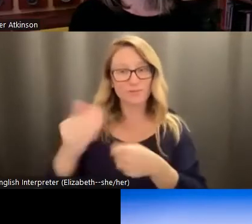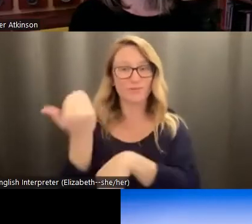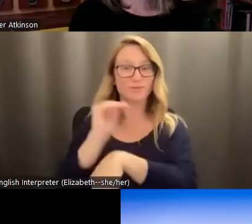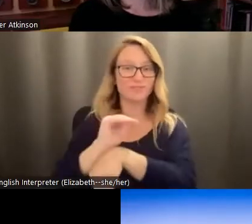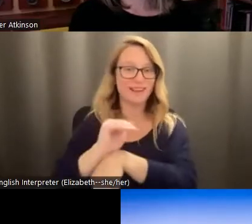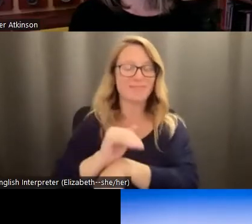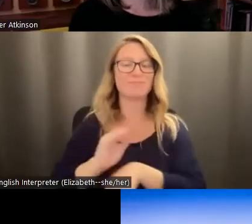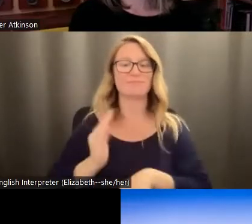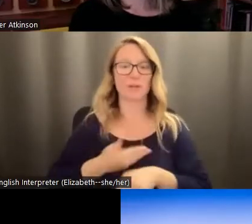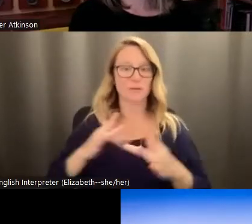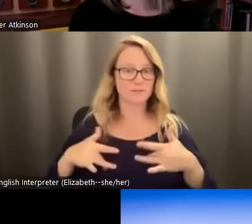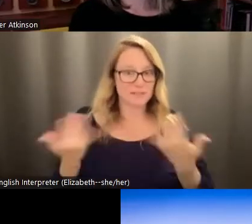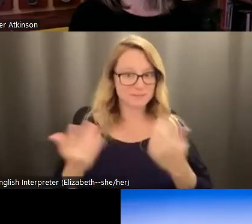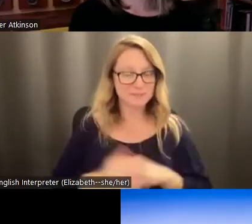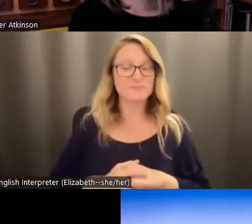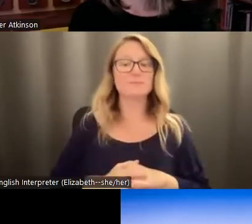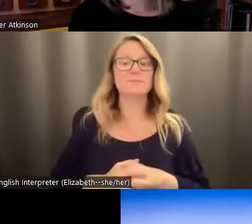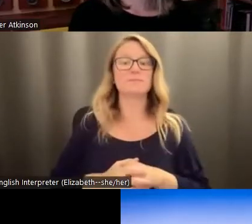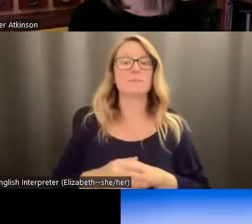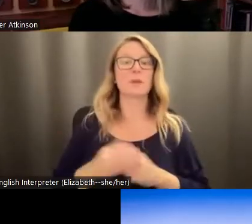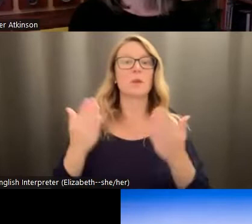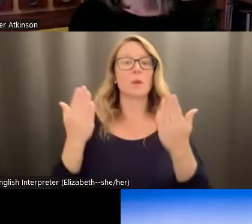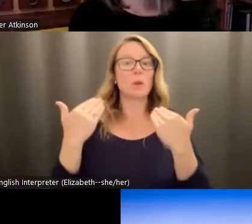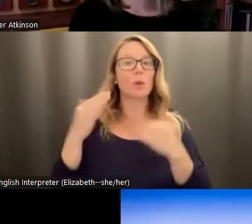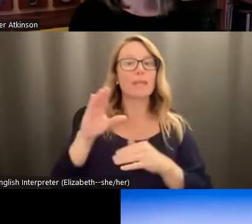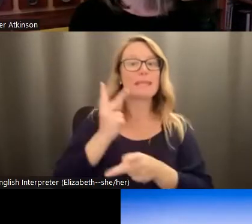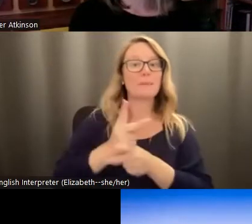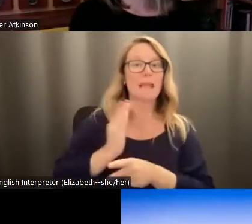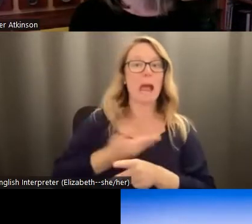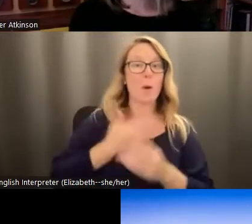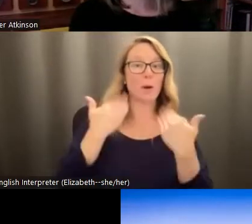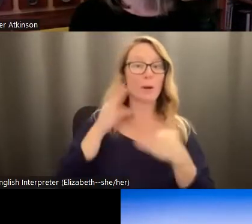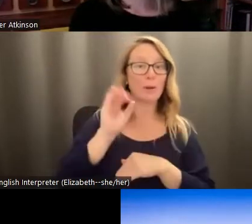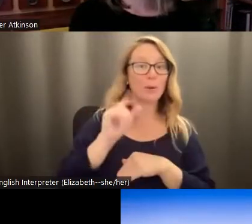our event on cooling are keeping our cool in a warming world with